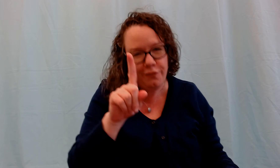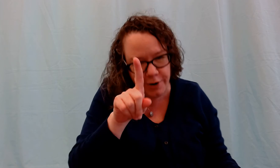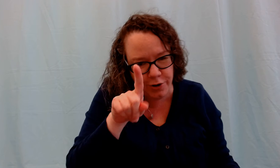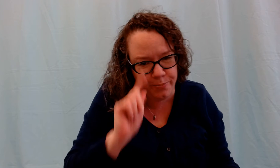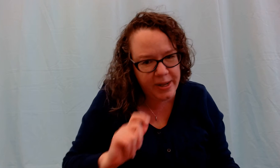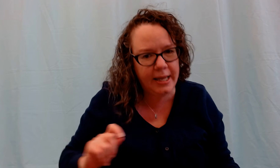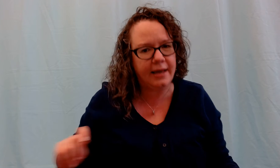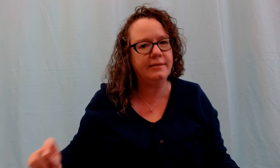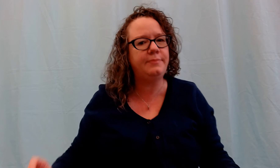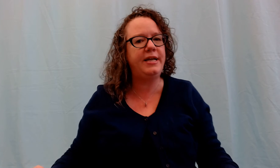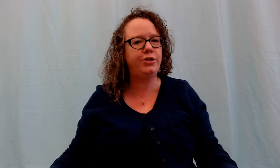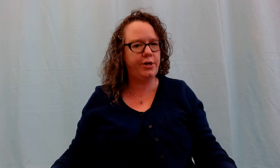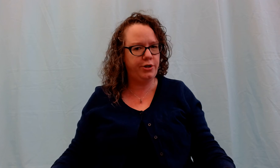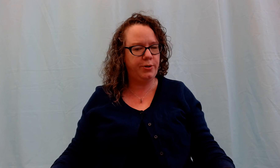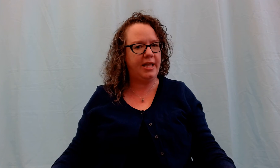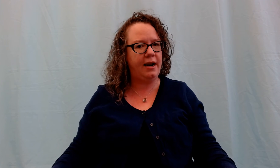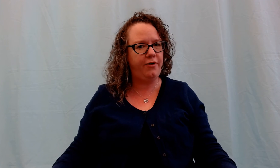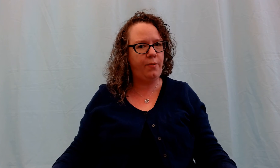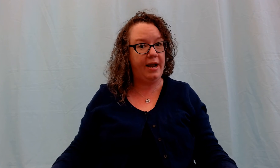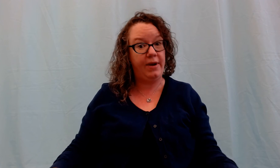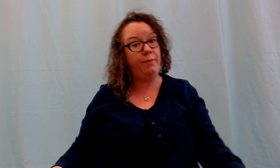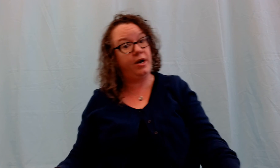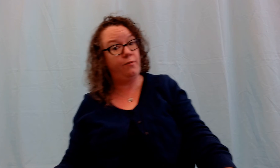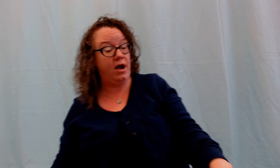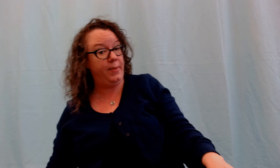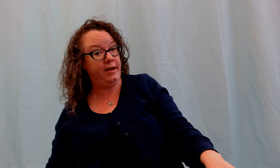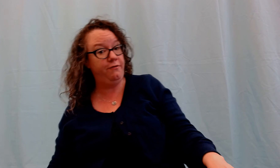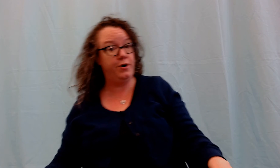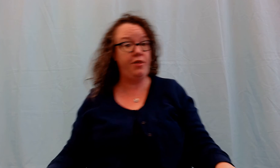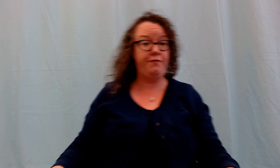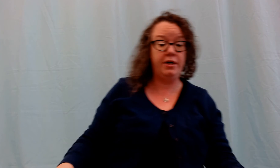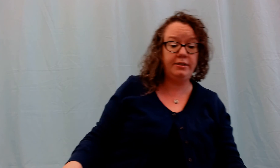for you big kids make sure you do it that other way, right? We're gonna rock back and forth first.